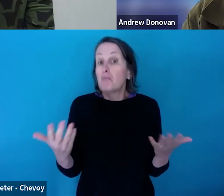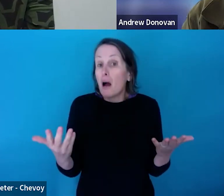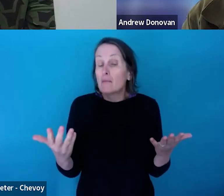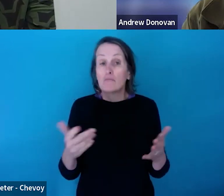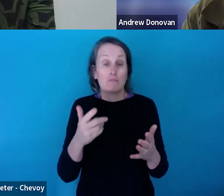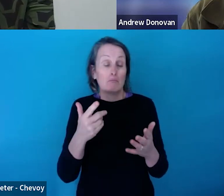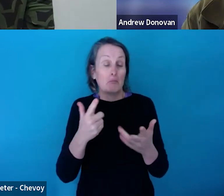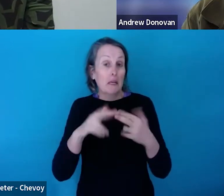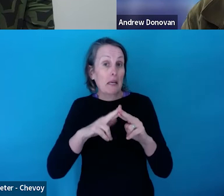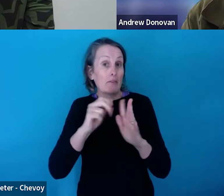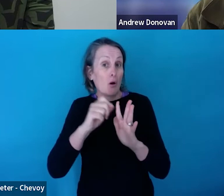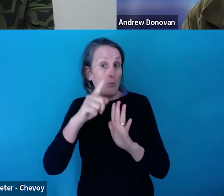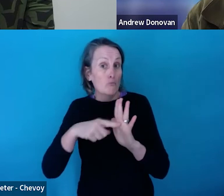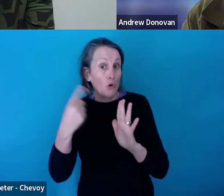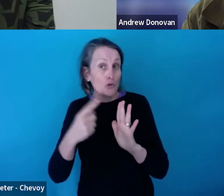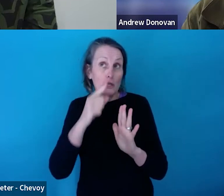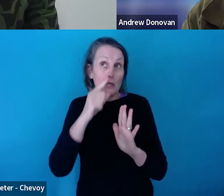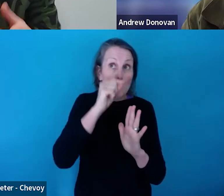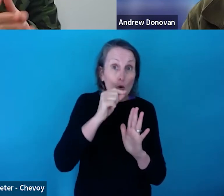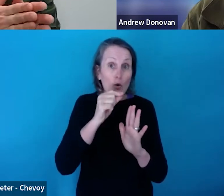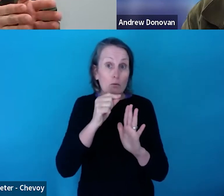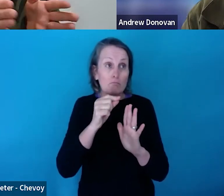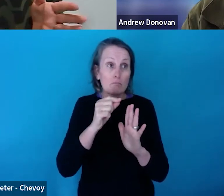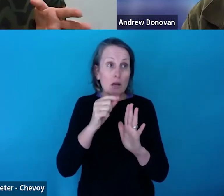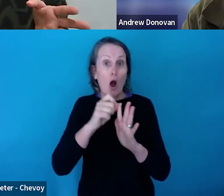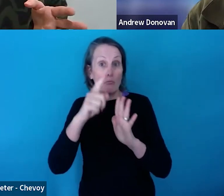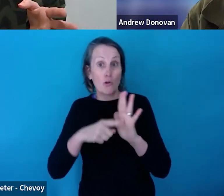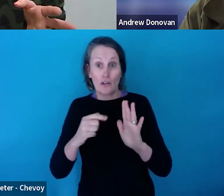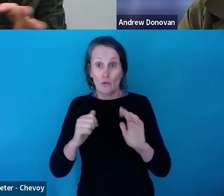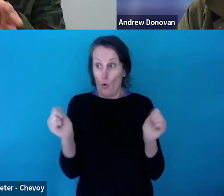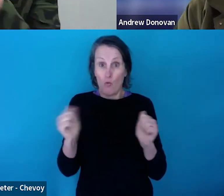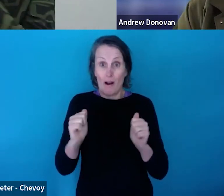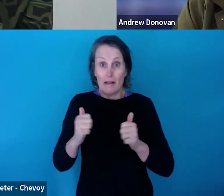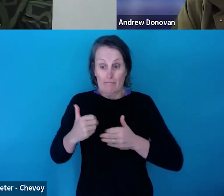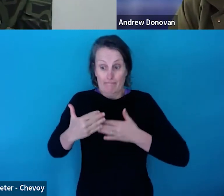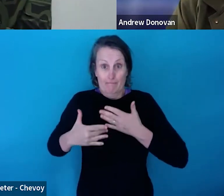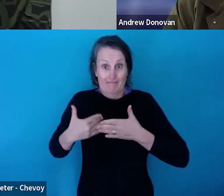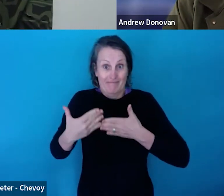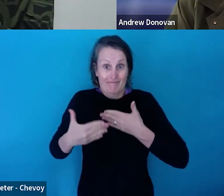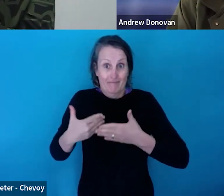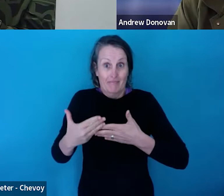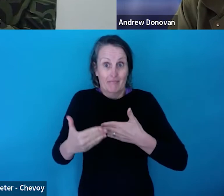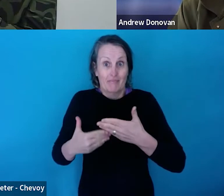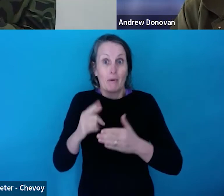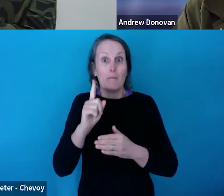project couldn't begin - a project can be already in process but you could only apply for the portion of it that